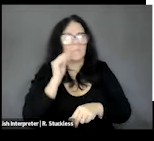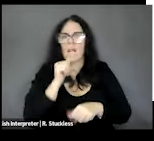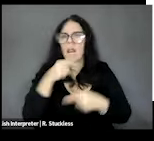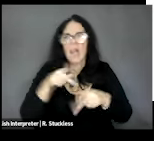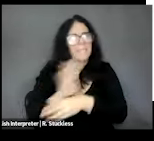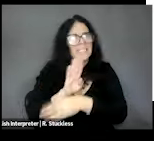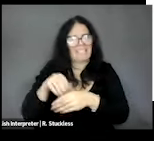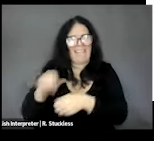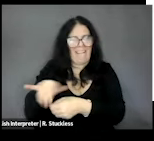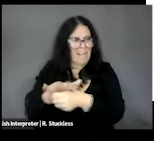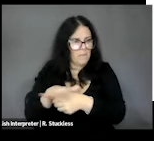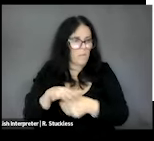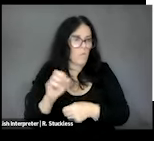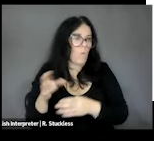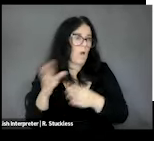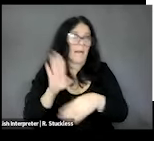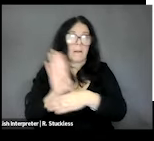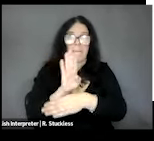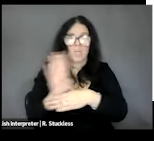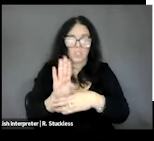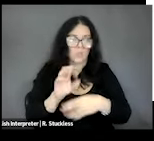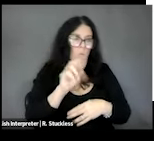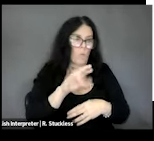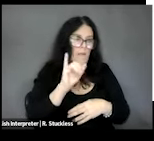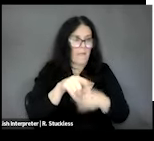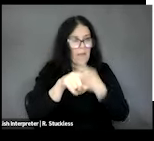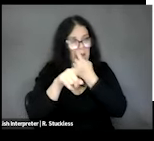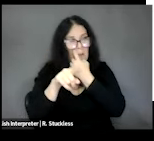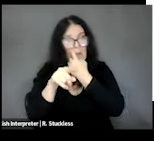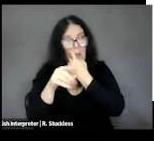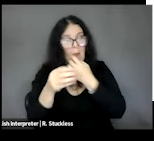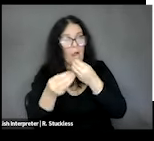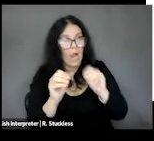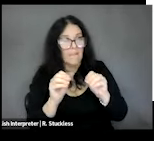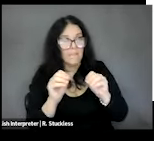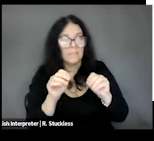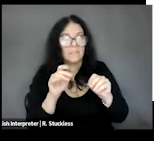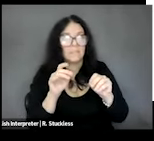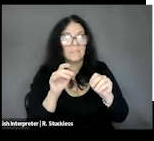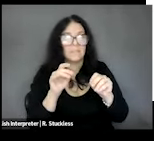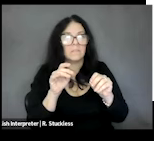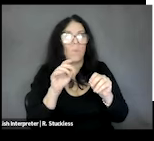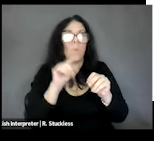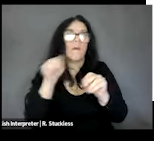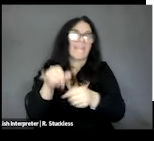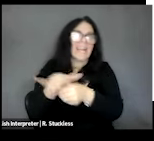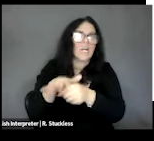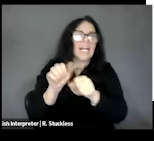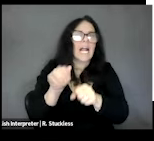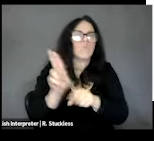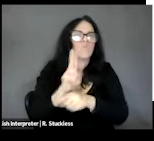your offices or mixed use, which can be land that can be used for both now. Sometimes zoning